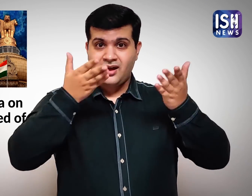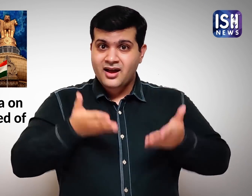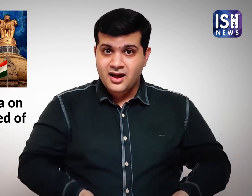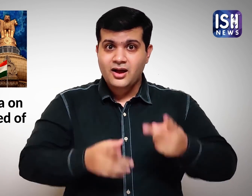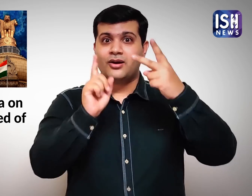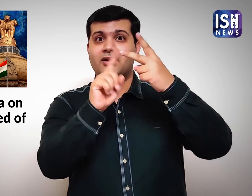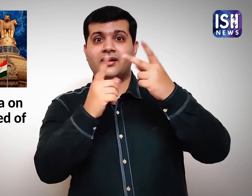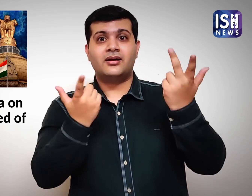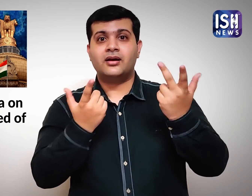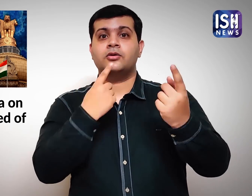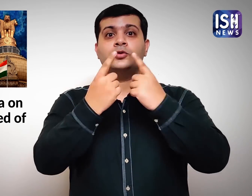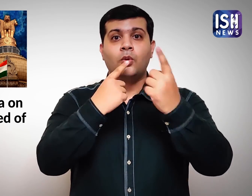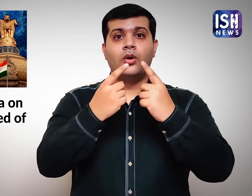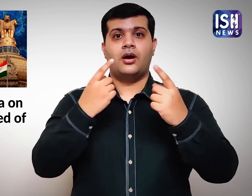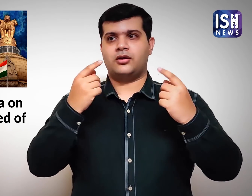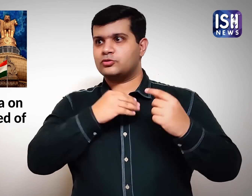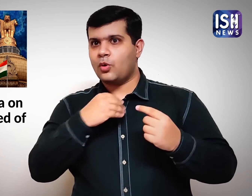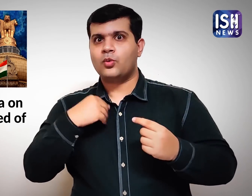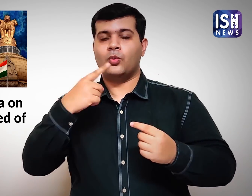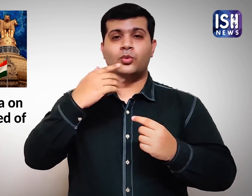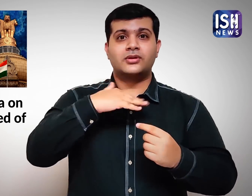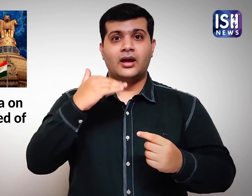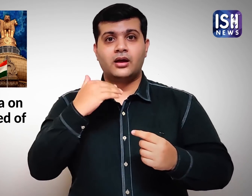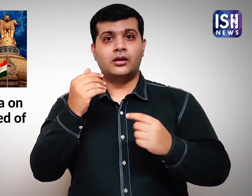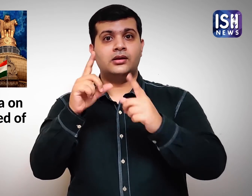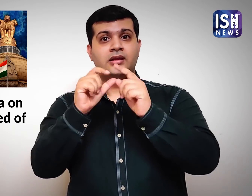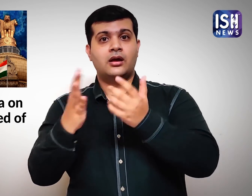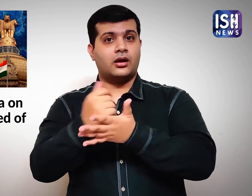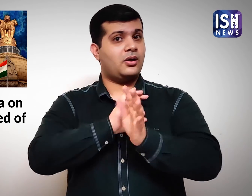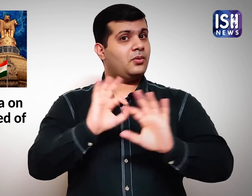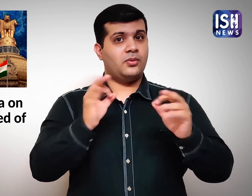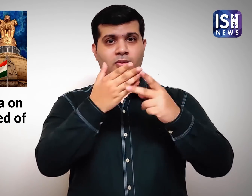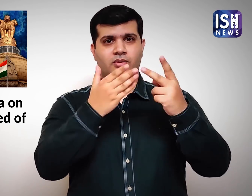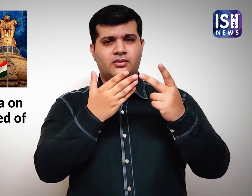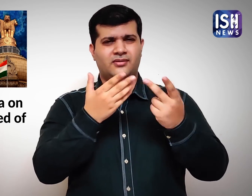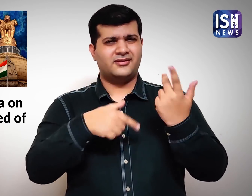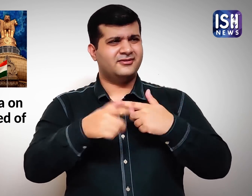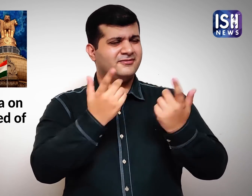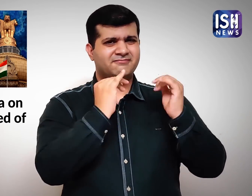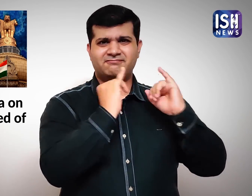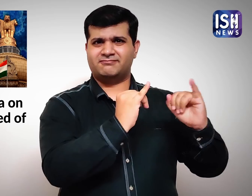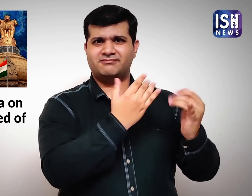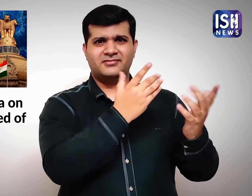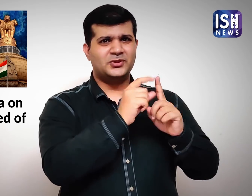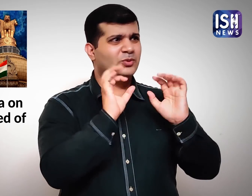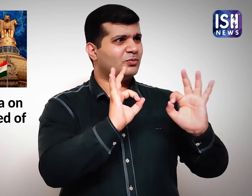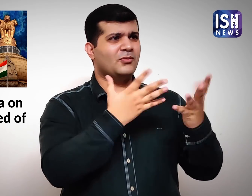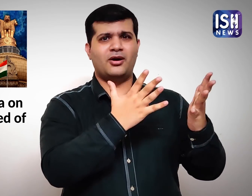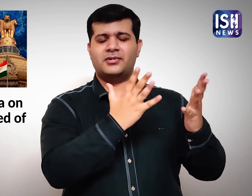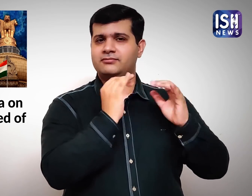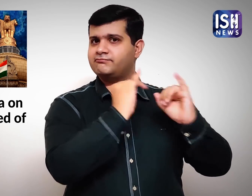Now the government does not have data about the doctors who died due to COVID. They have been criticised for this.